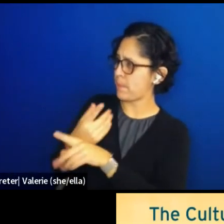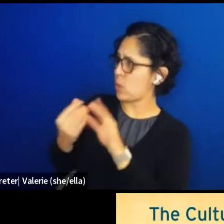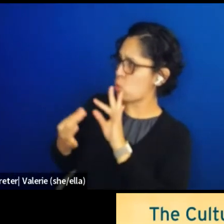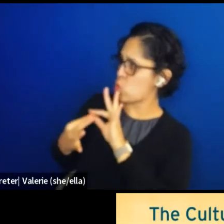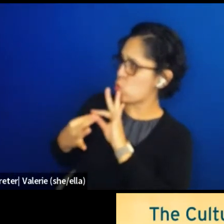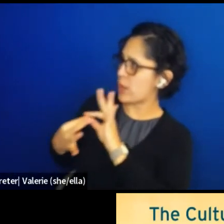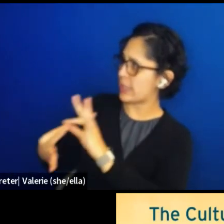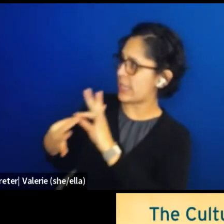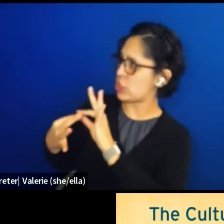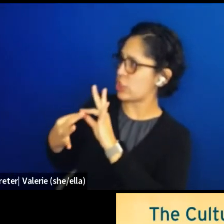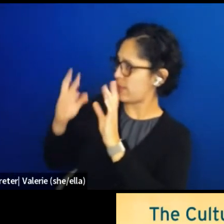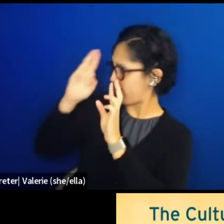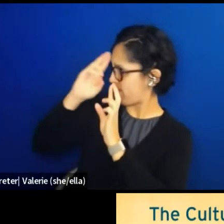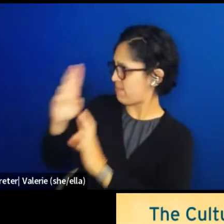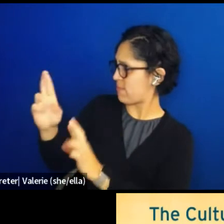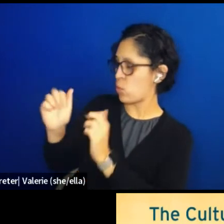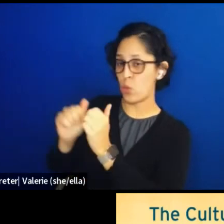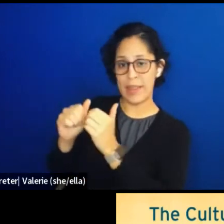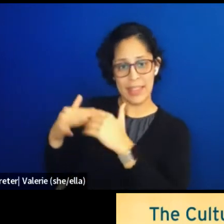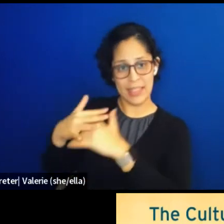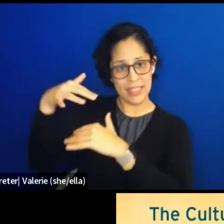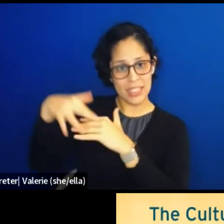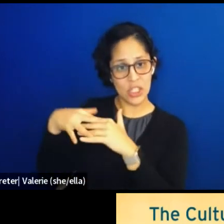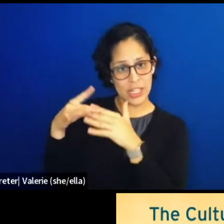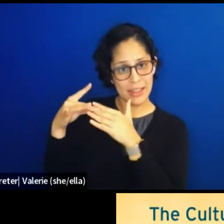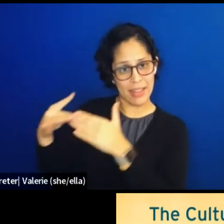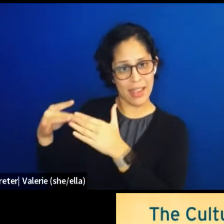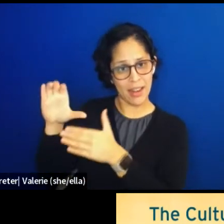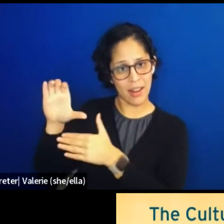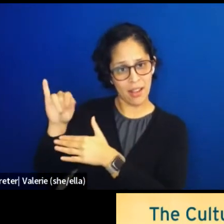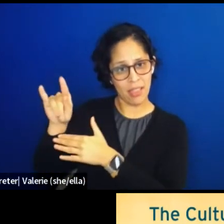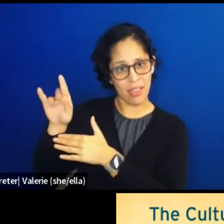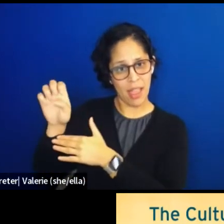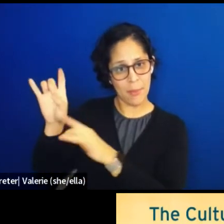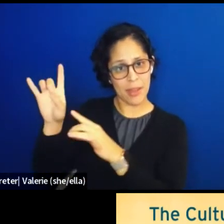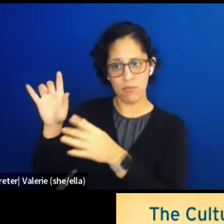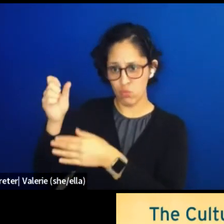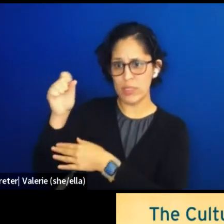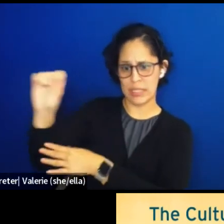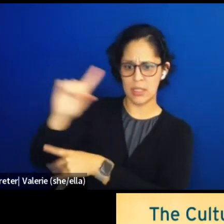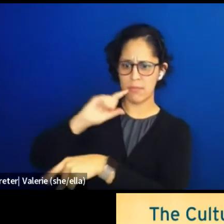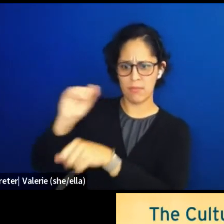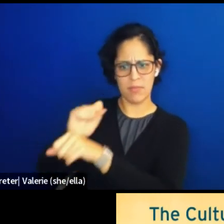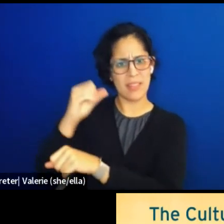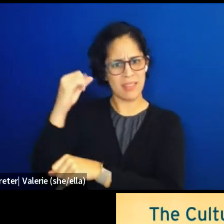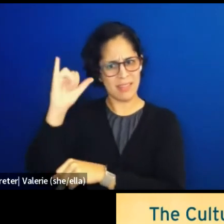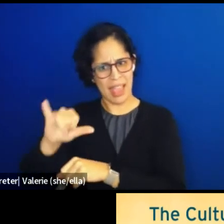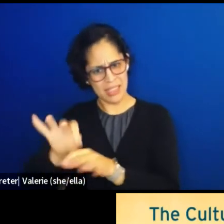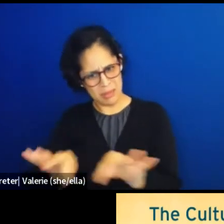with indigenous-led climate resistance is above all a conversation about culture.